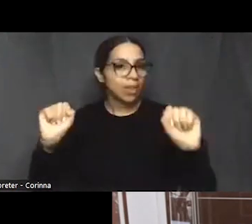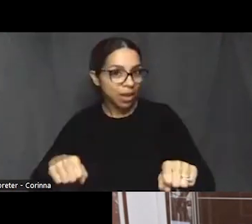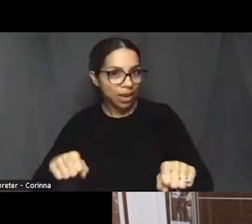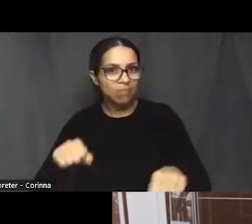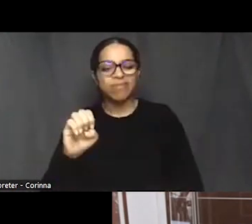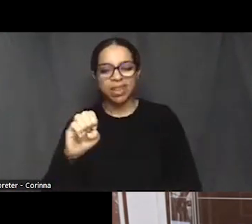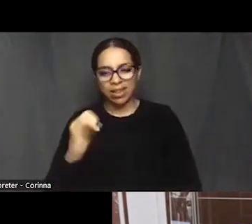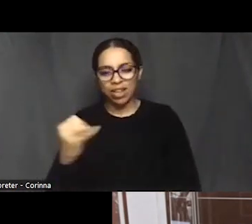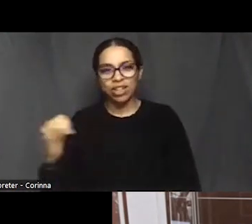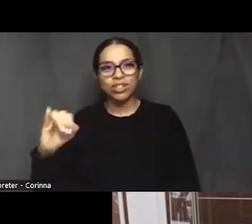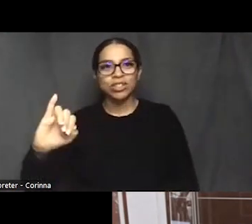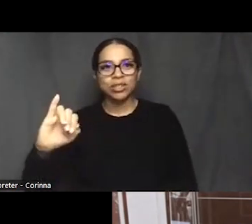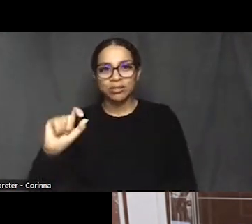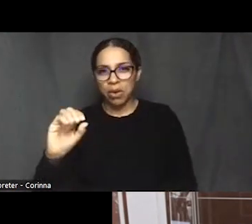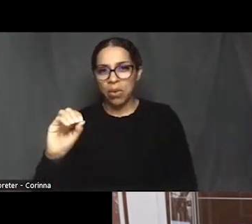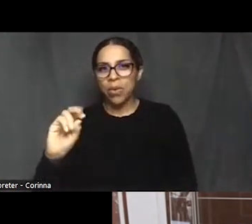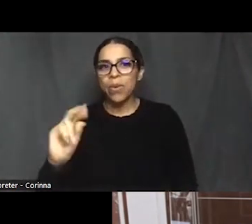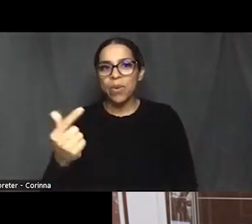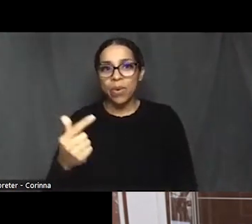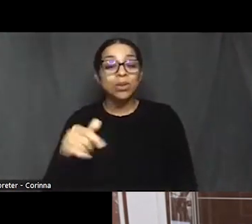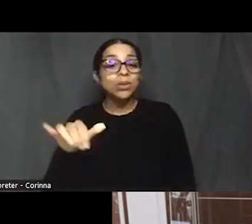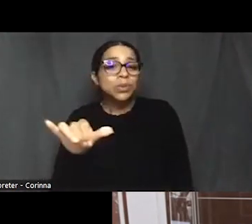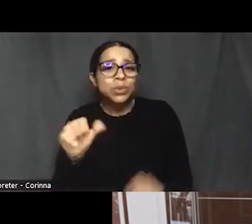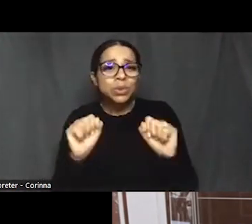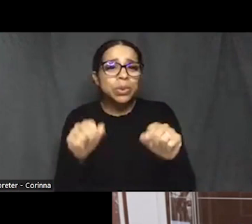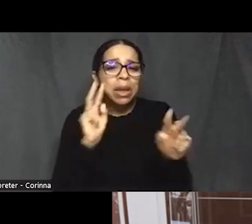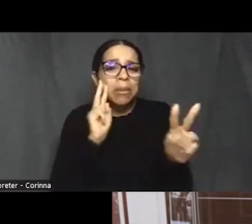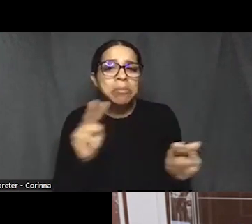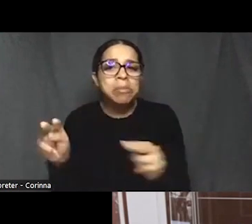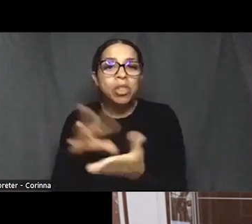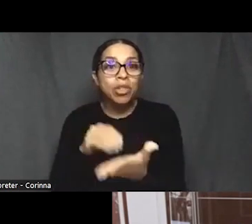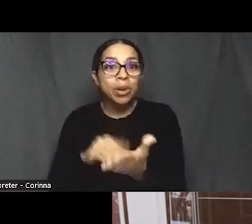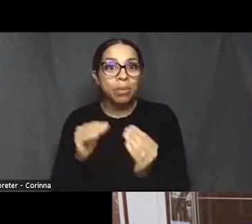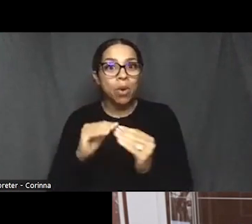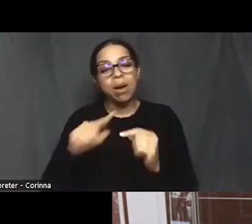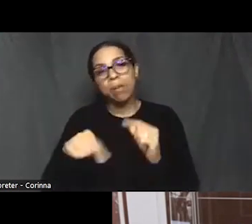that are that are going on around you. And I think the best way is